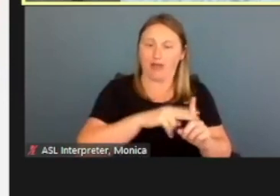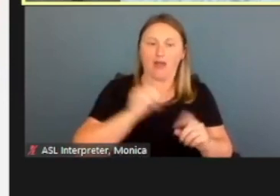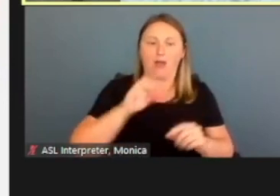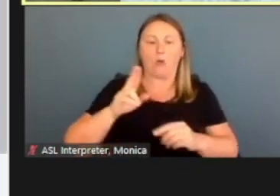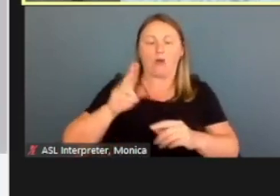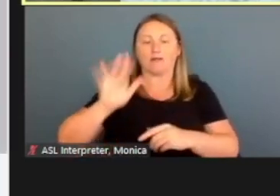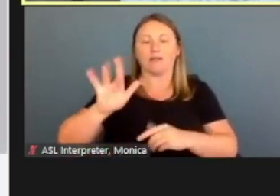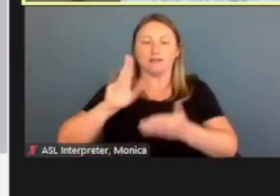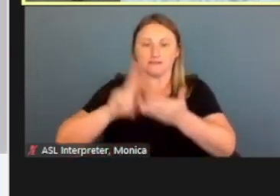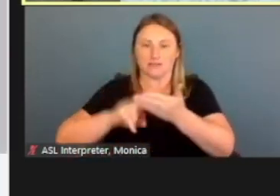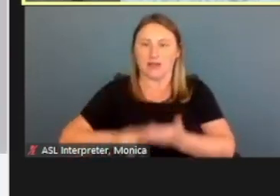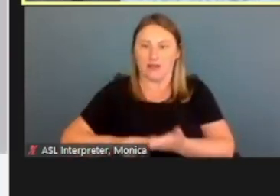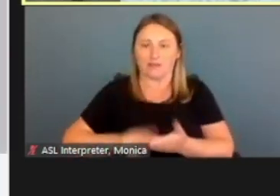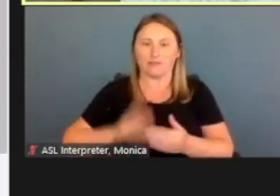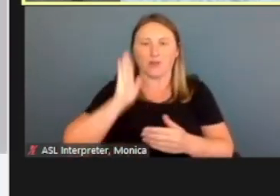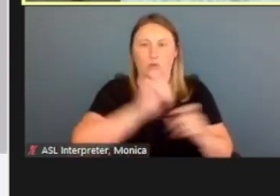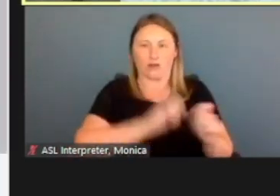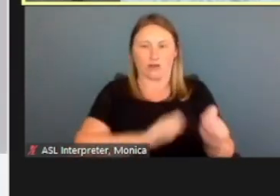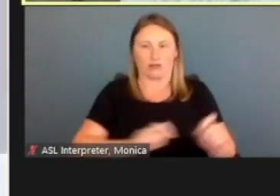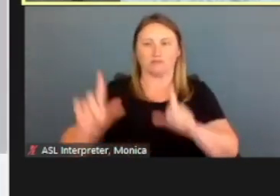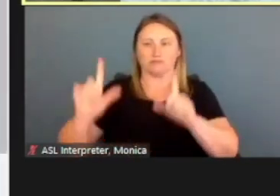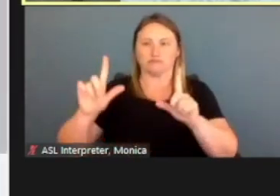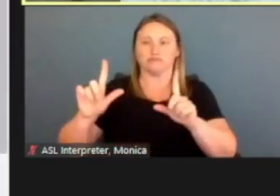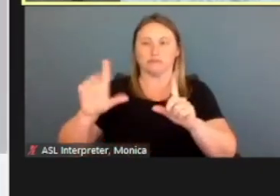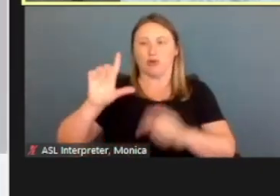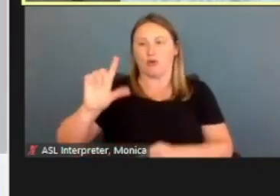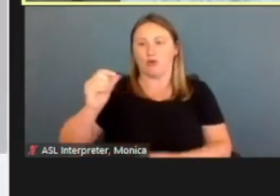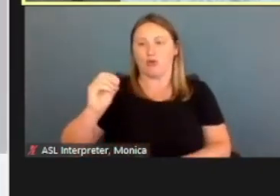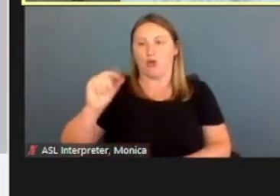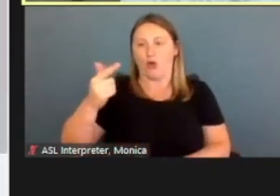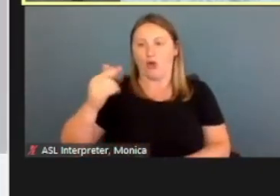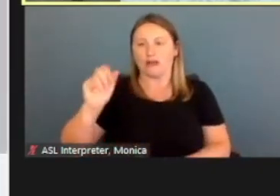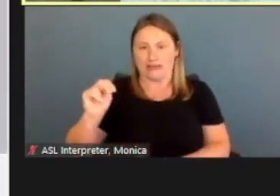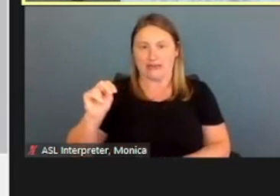it's gonna take 'em to that to log in or to sign up.